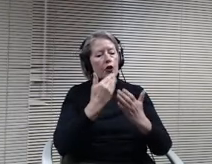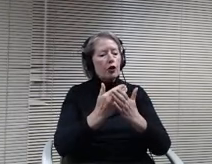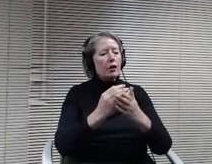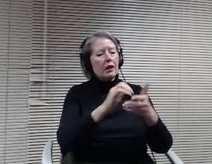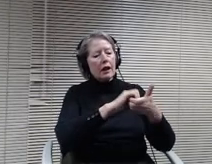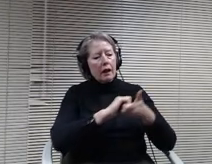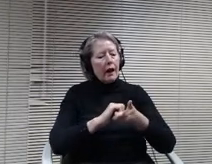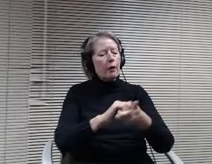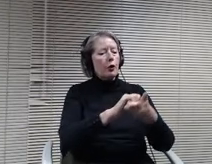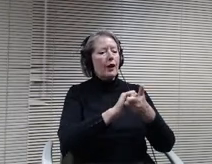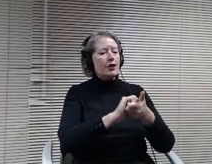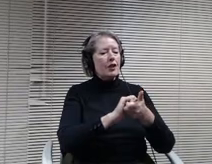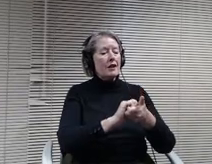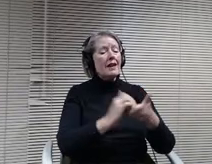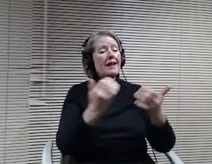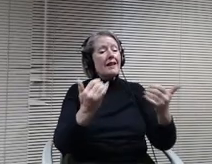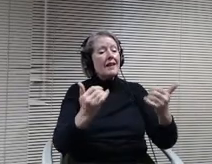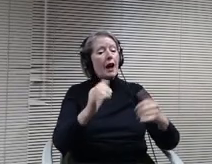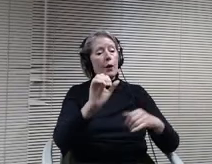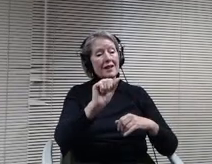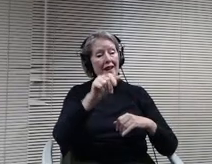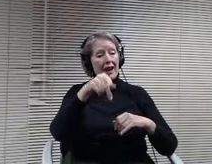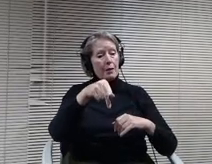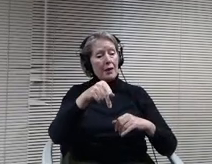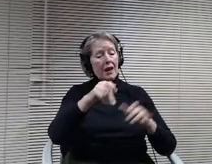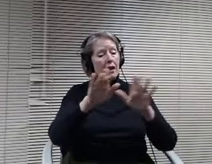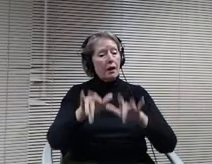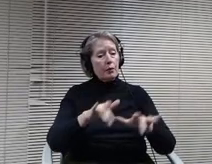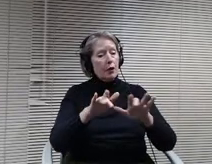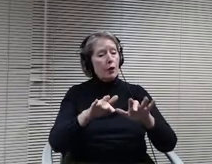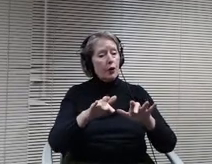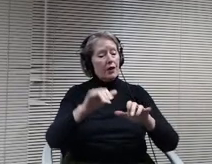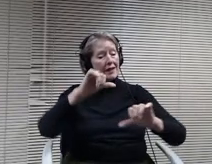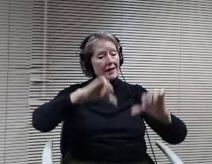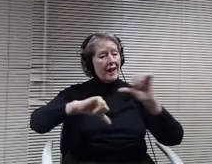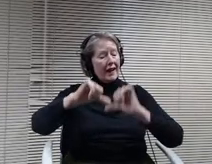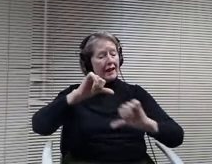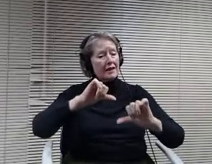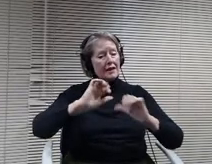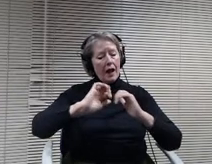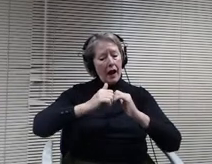how the facility needs to work for students to do that. So we think of the momentum program.